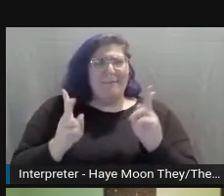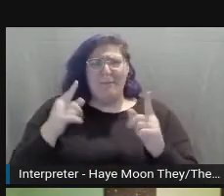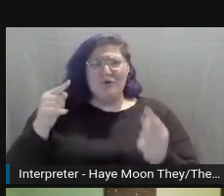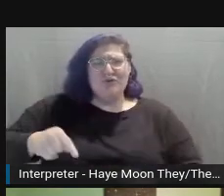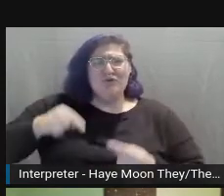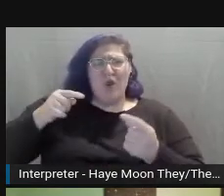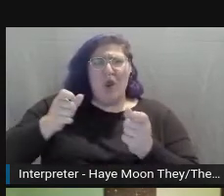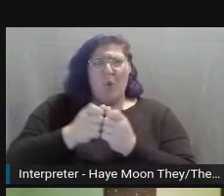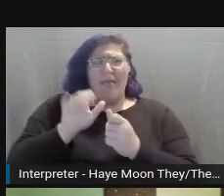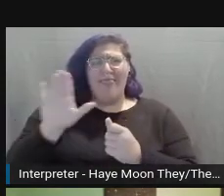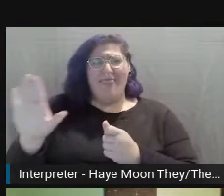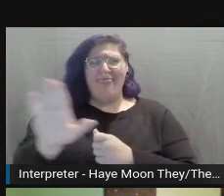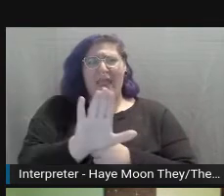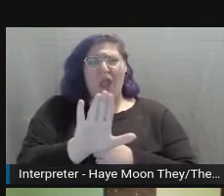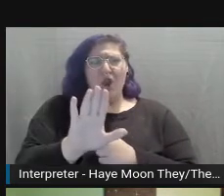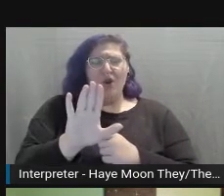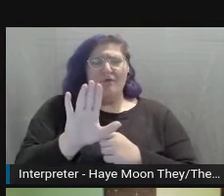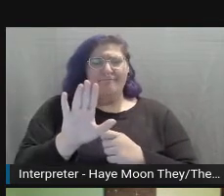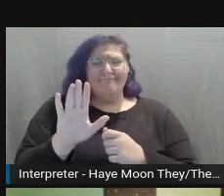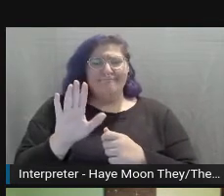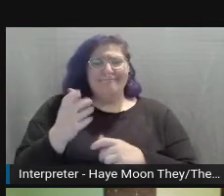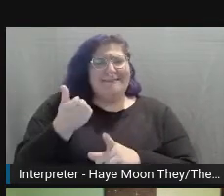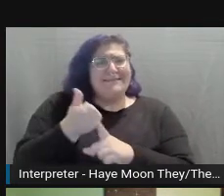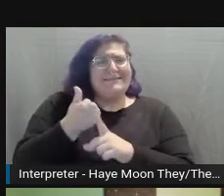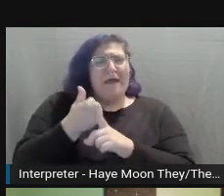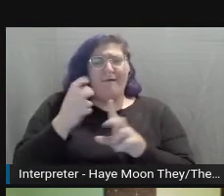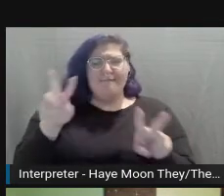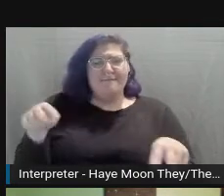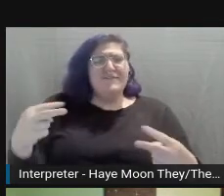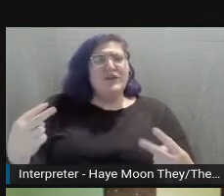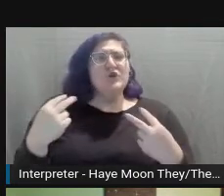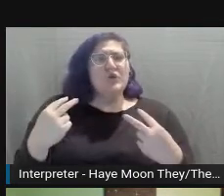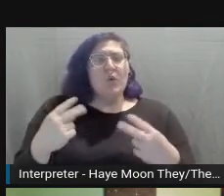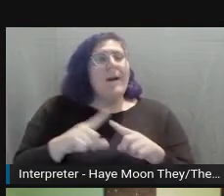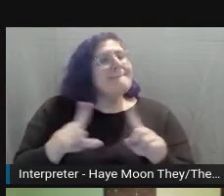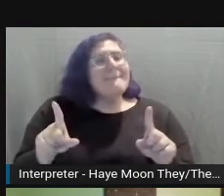it's really important to provide those visual descriptions when you're in live events.